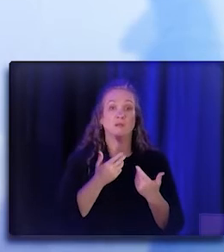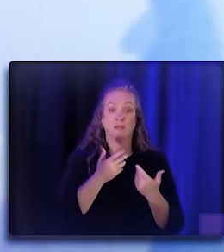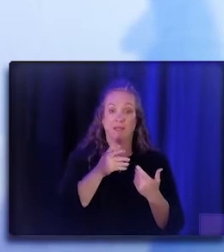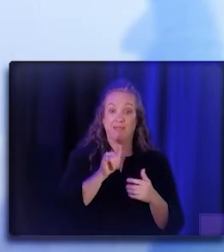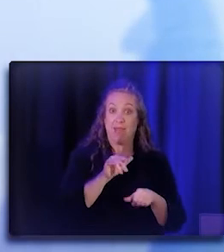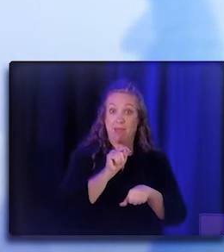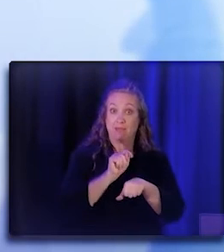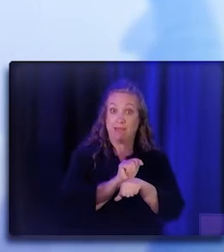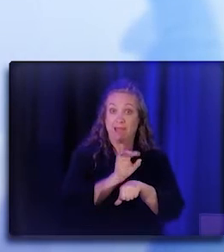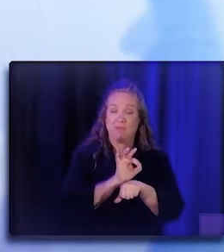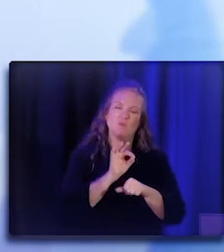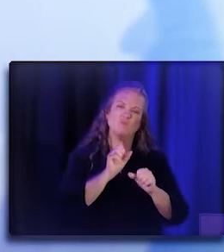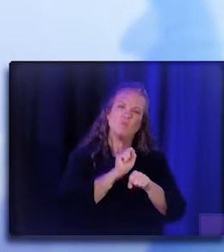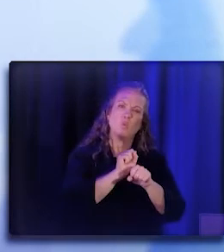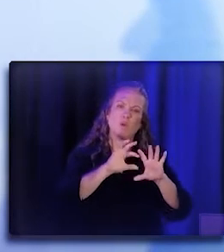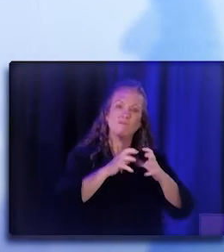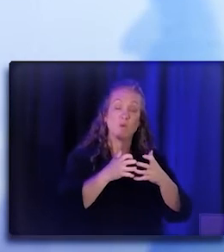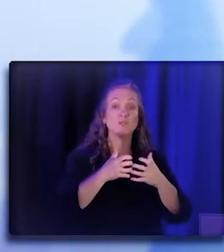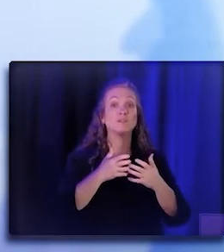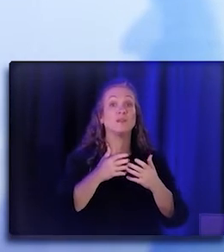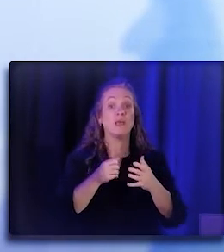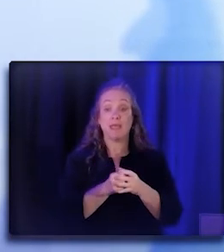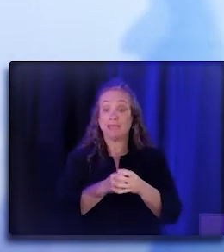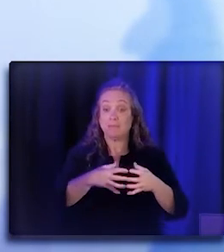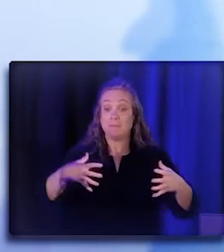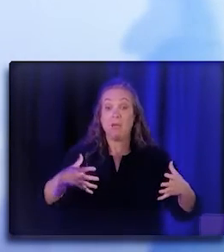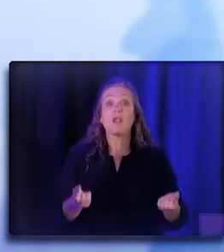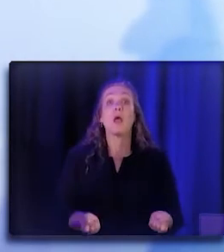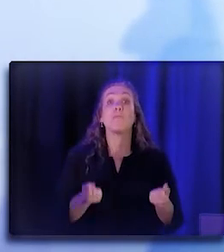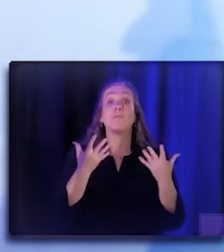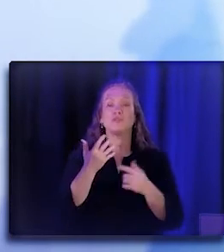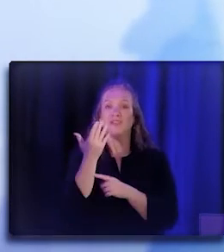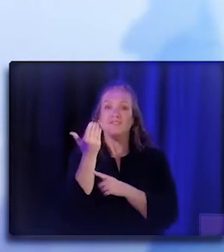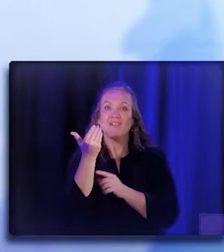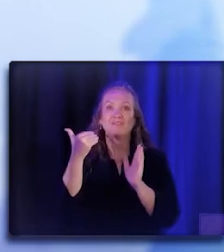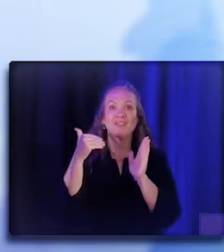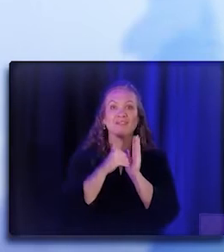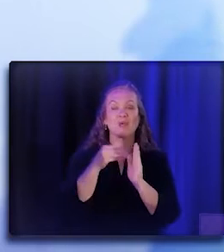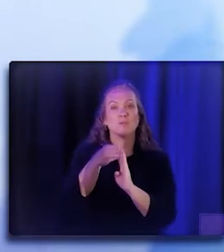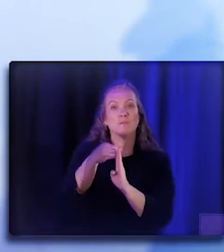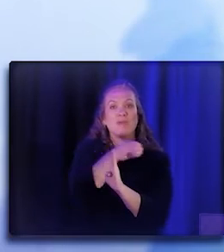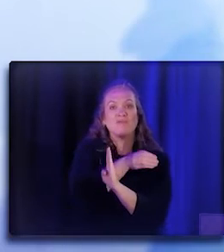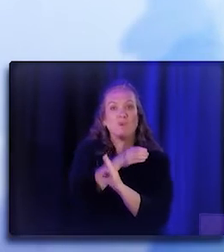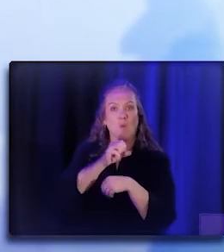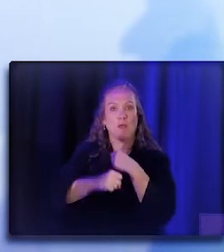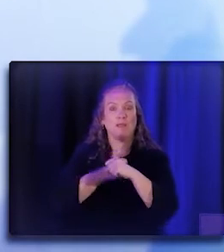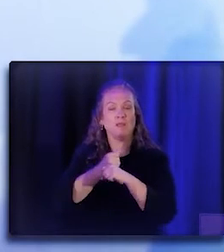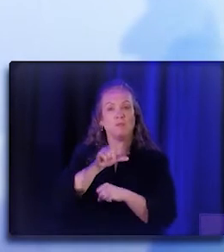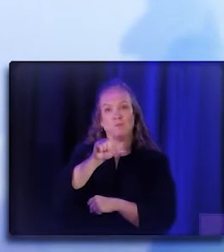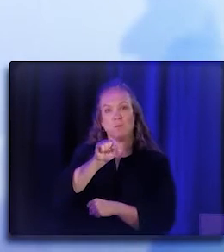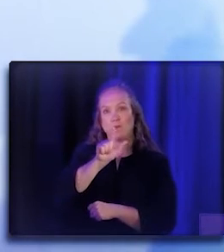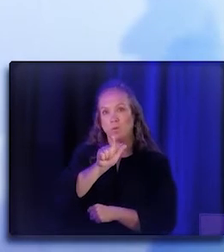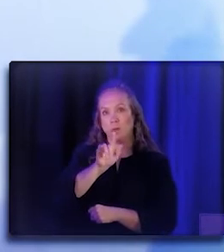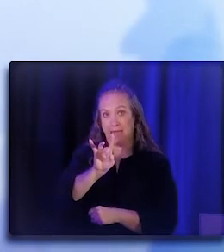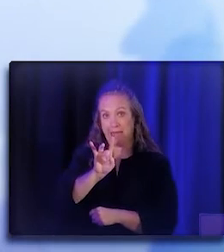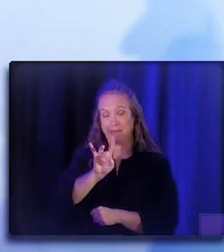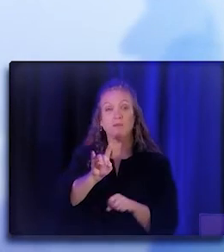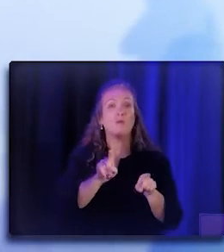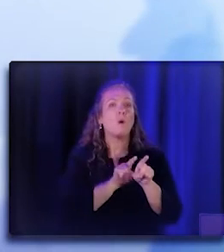or workforce by 15,000 individuals by the year 2028, and providing funds as well as stipends